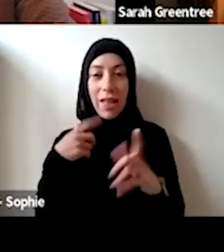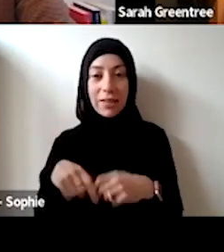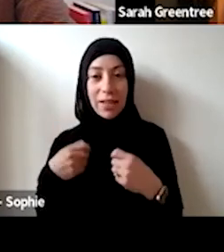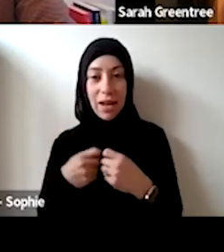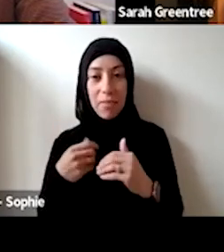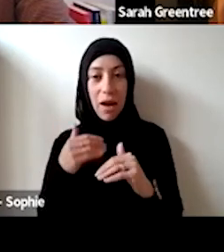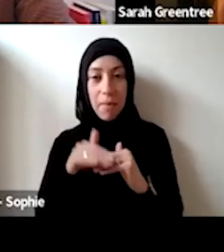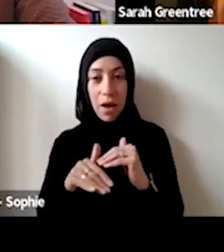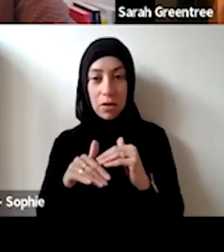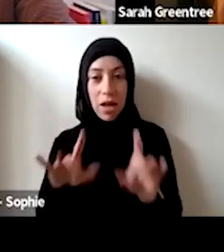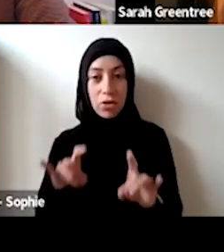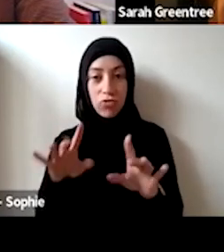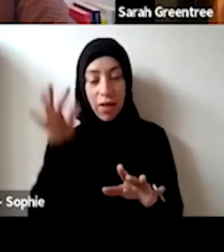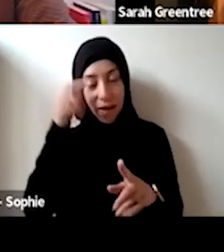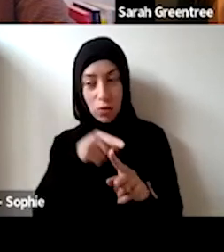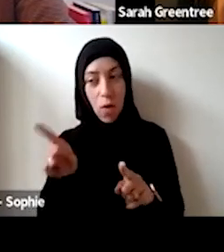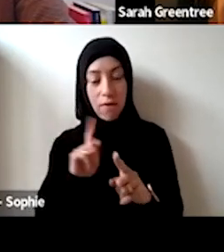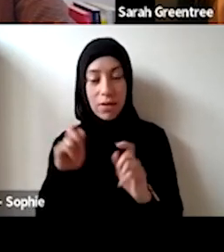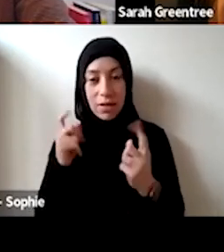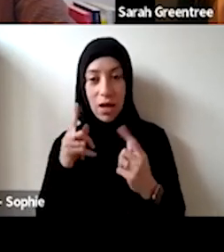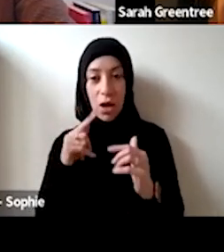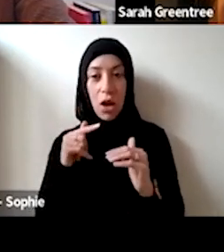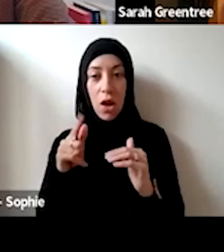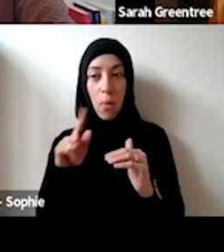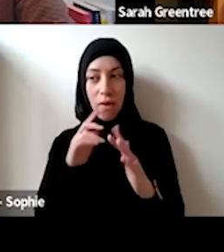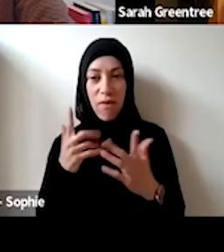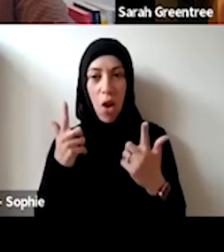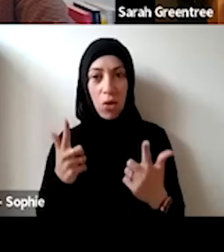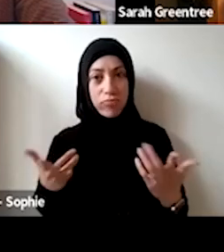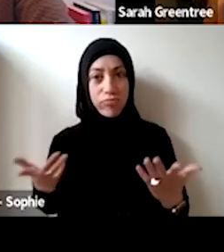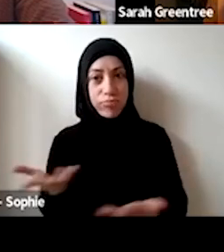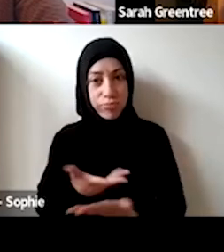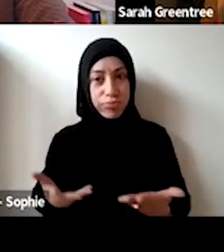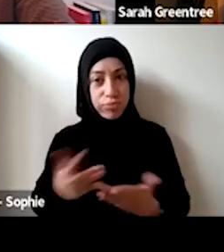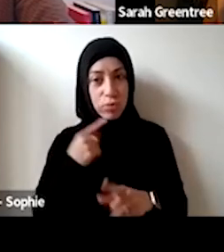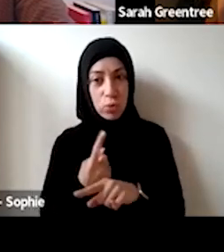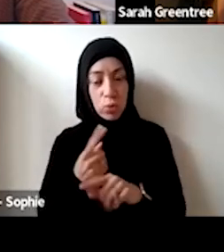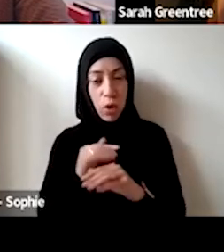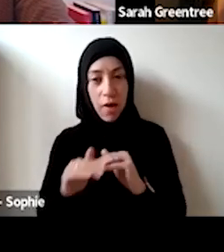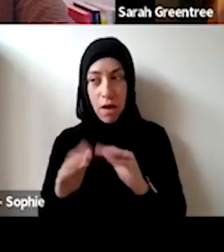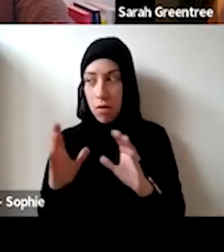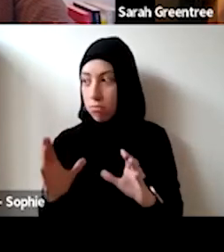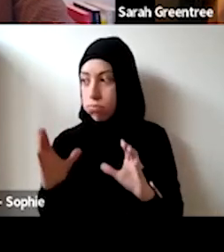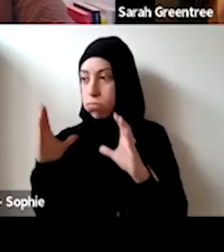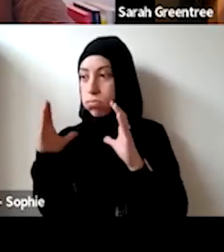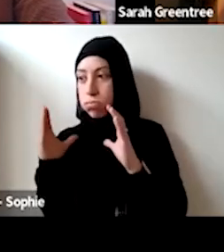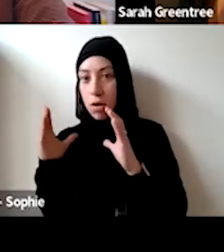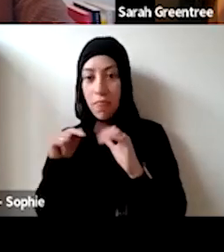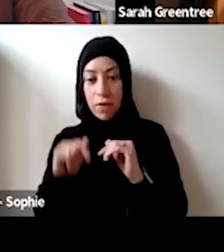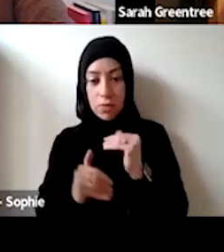at Australia Council We've had lengthy discussions about the pressure. mac thank you, this obviously resonates very deeply with me, and the team at the Australian That this process puts on the team. I certainly have gone through it myself. Council who have had lengthy discussions It is a big task, and it is a lot of energy, particularly. about the pressure that this process puts on the